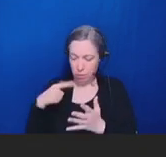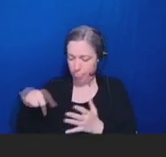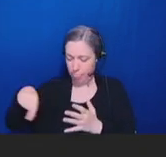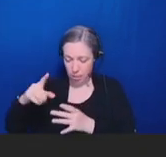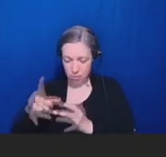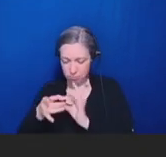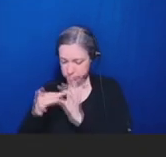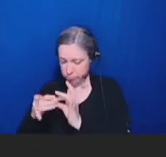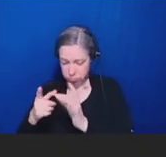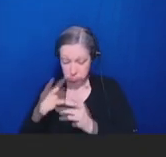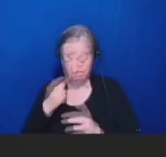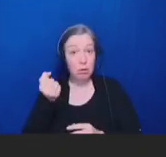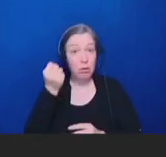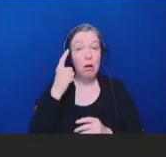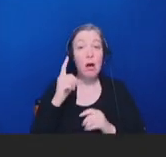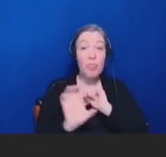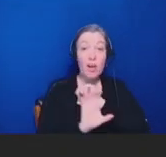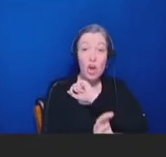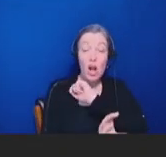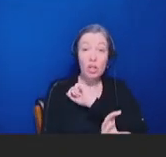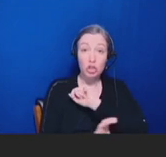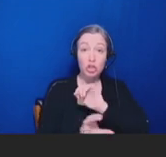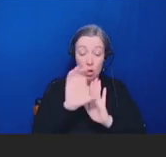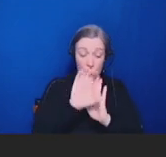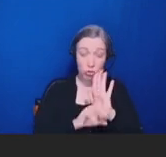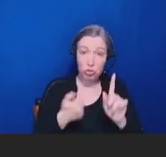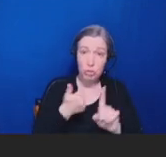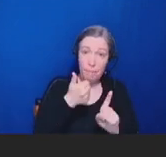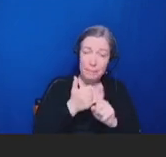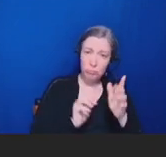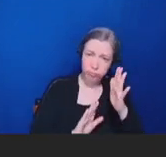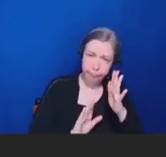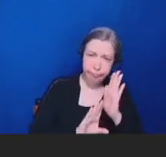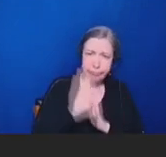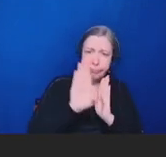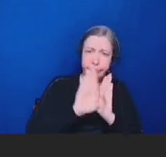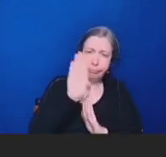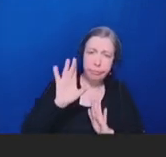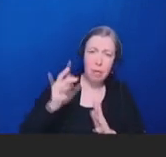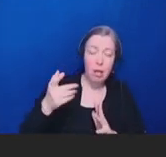centuries ago, thought that geographic dispersal would put a break on the potential power of